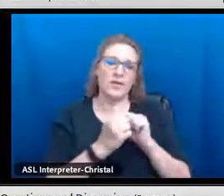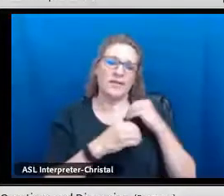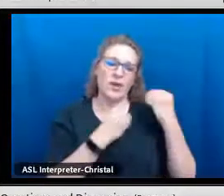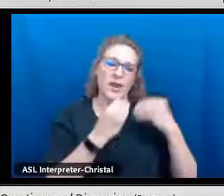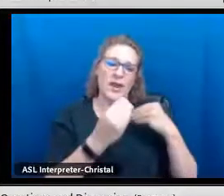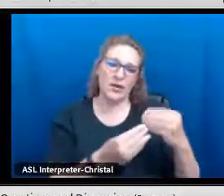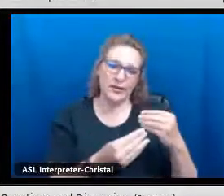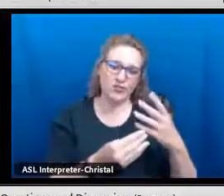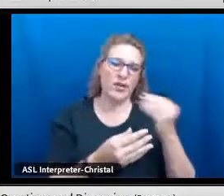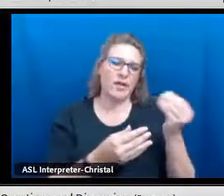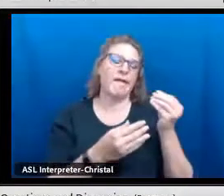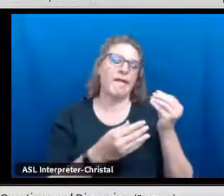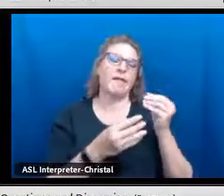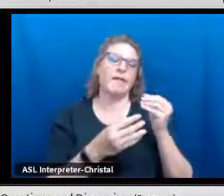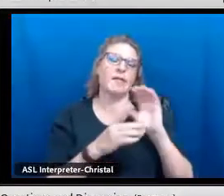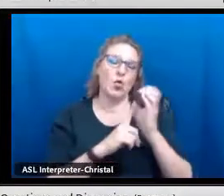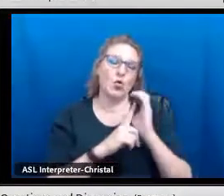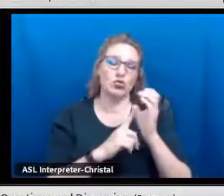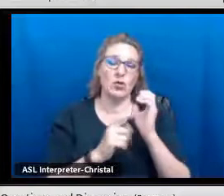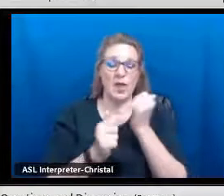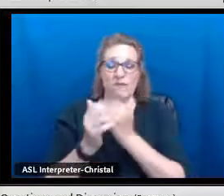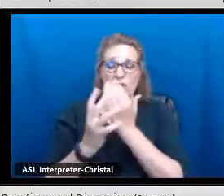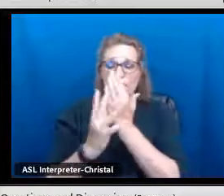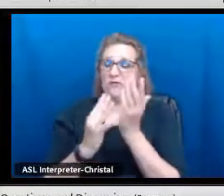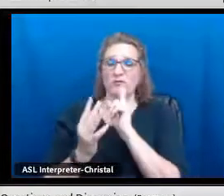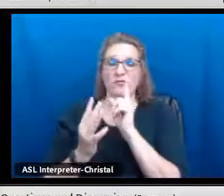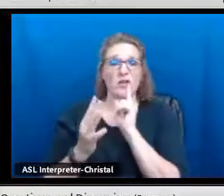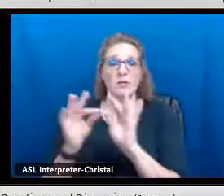with their heritage.